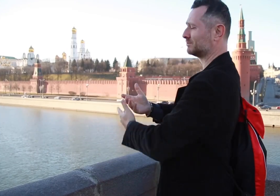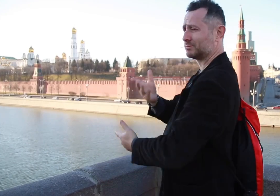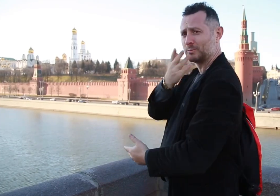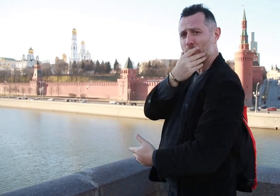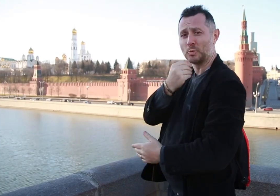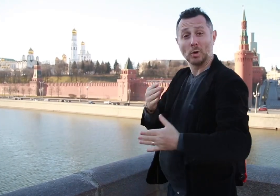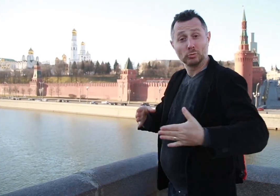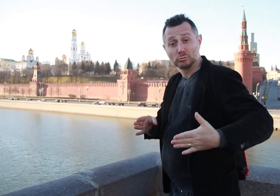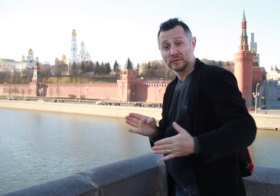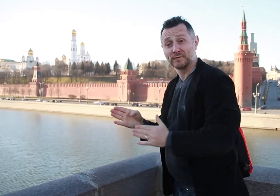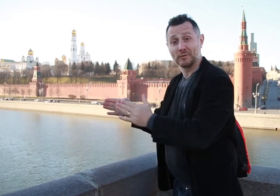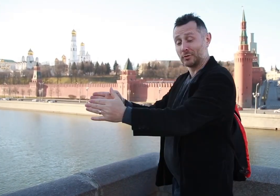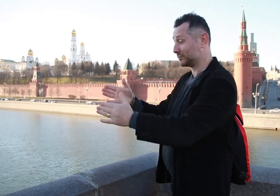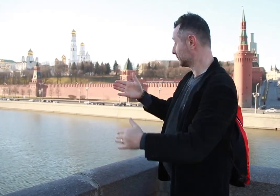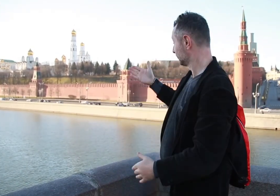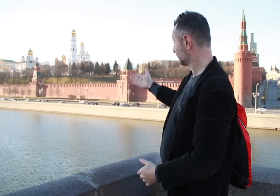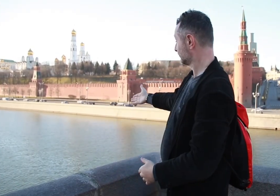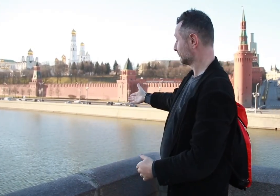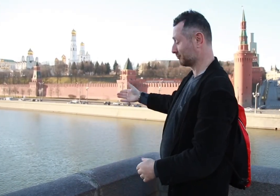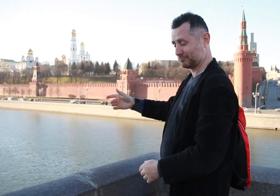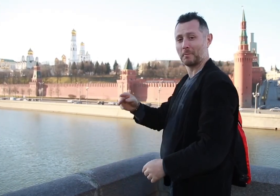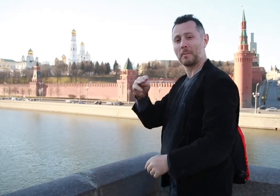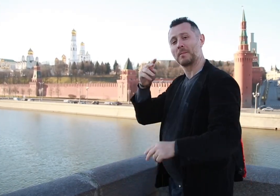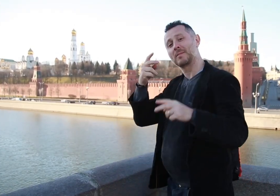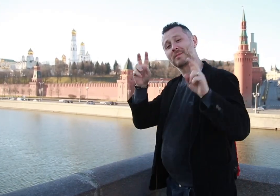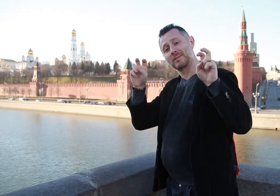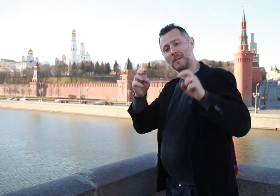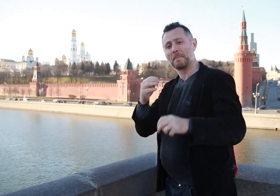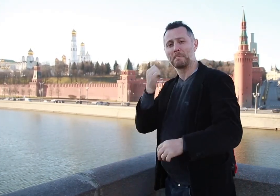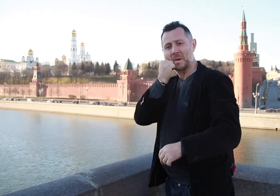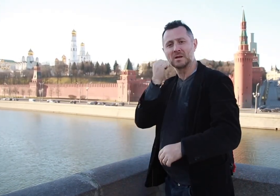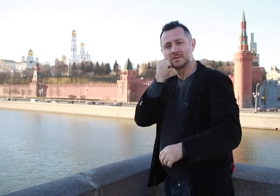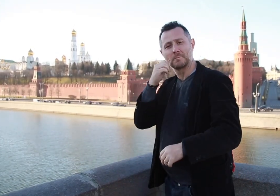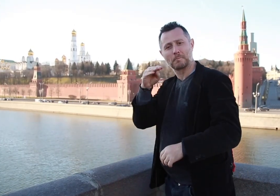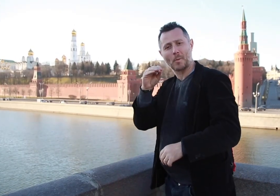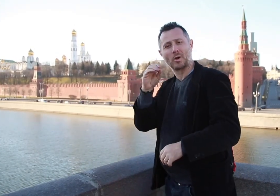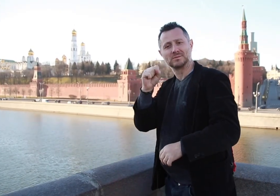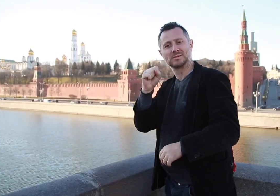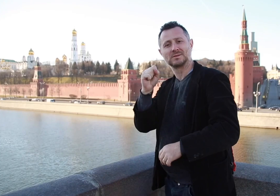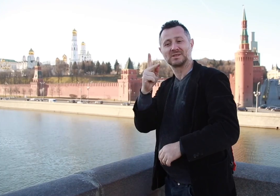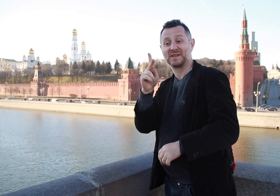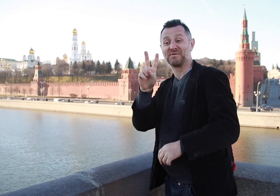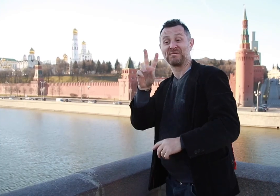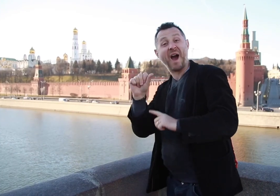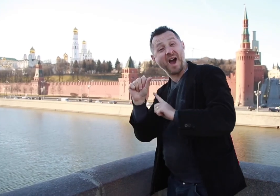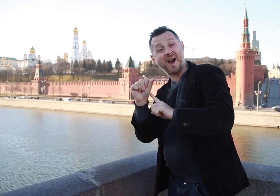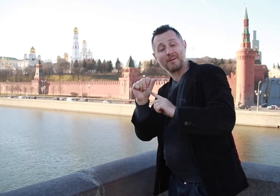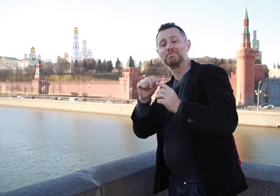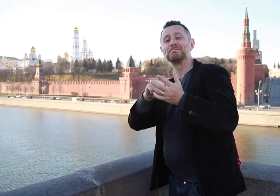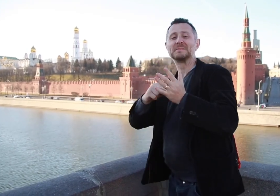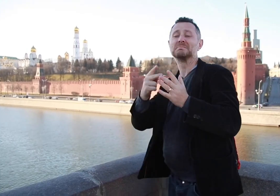This beautiful river is the Moskva river—Moskva means